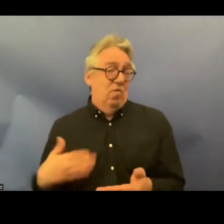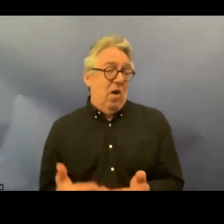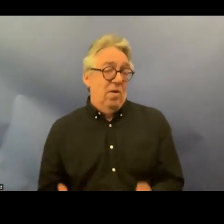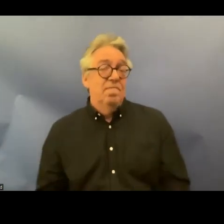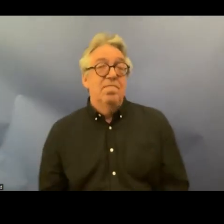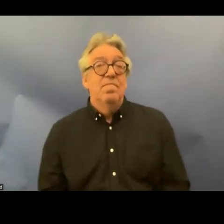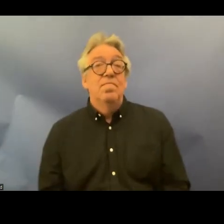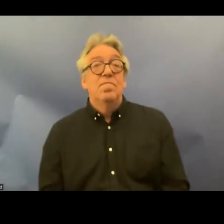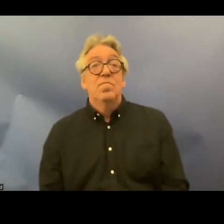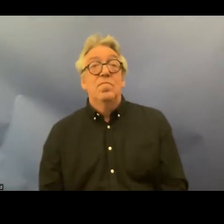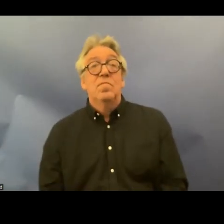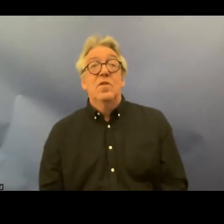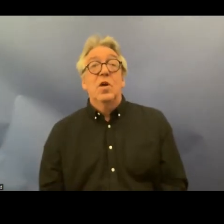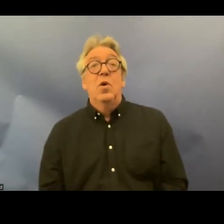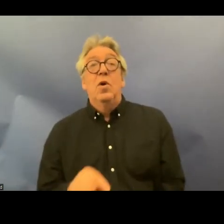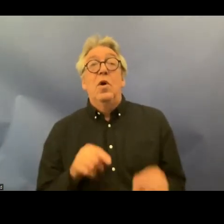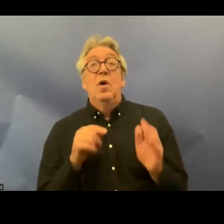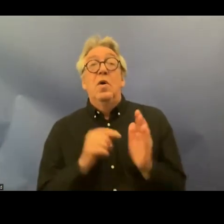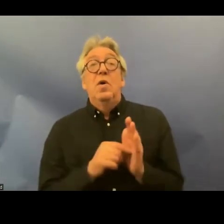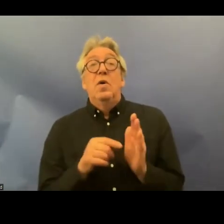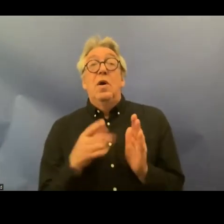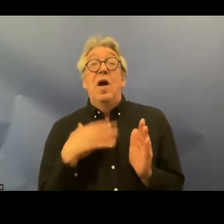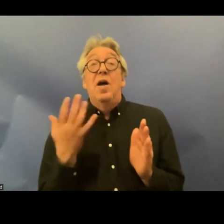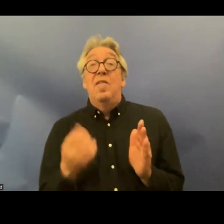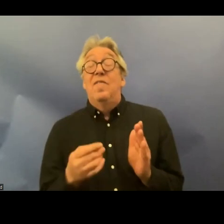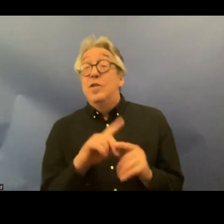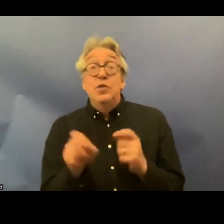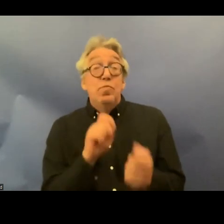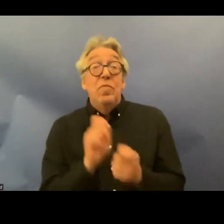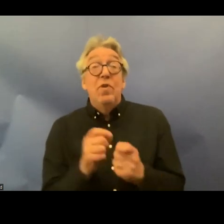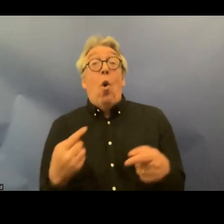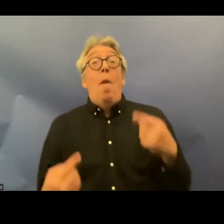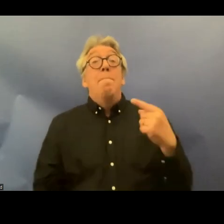Are there specific there political rights that have a very close